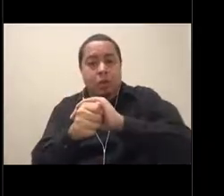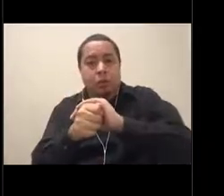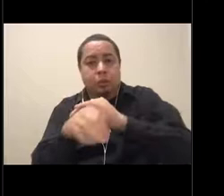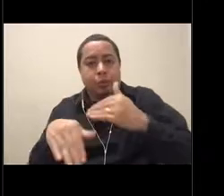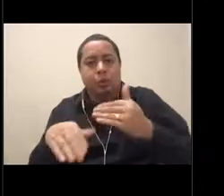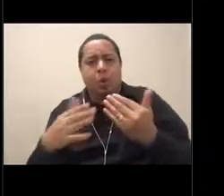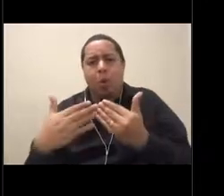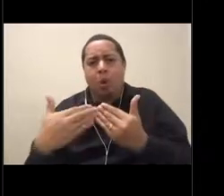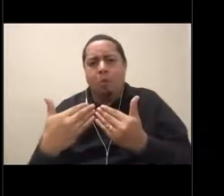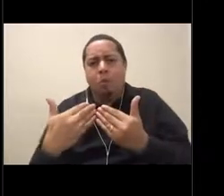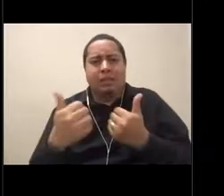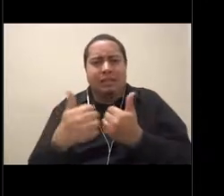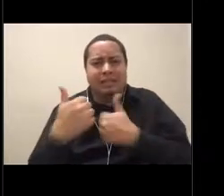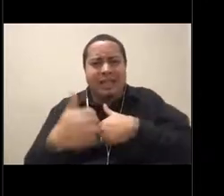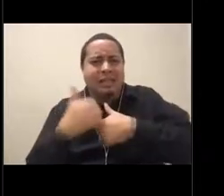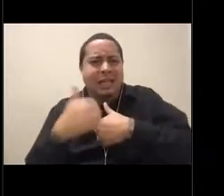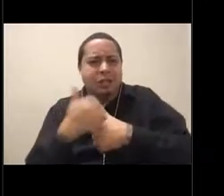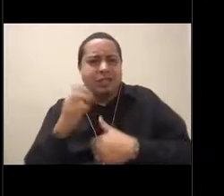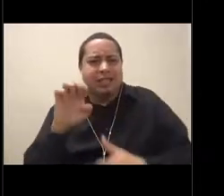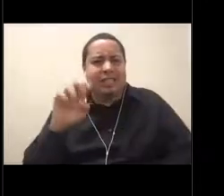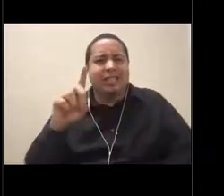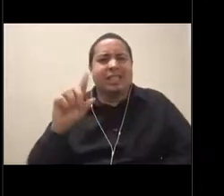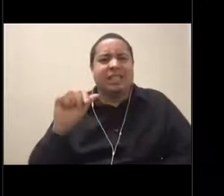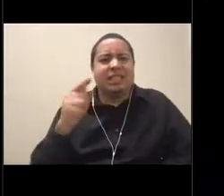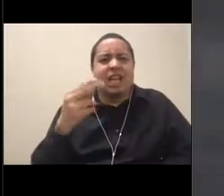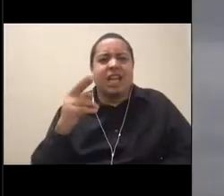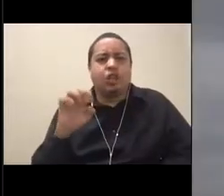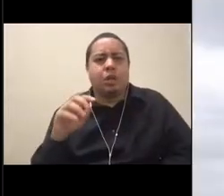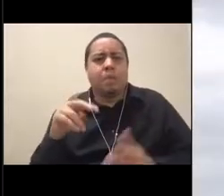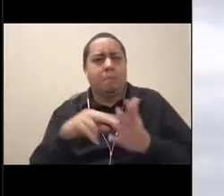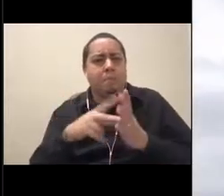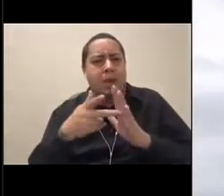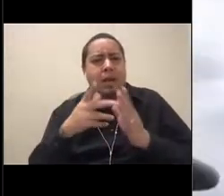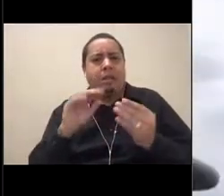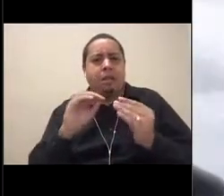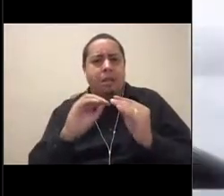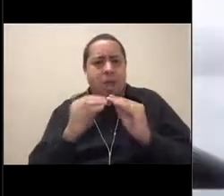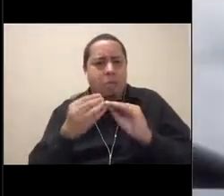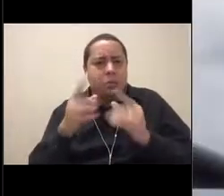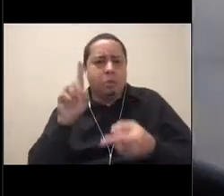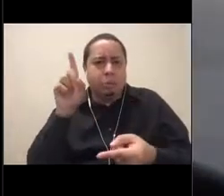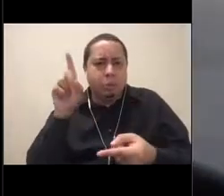laid eggs and was able to replenish the population. Now scientists are really concerned